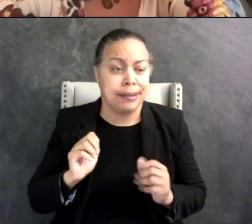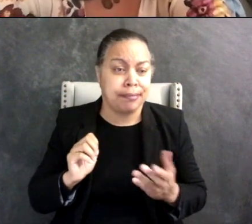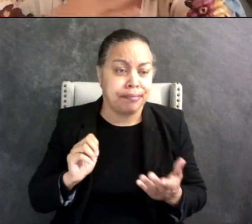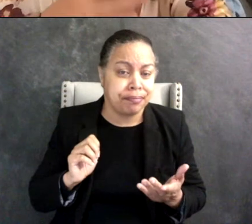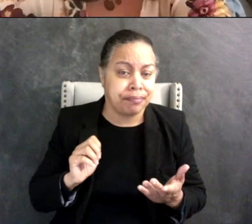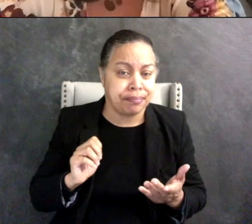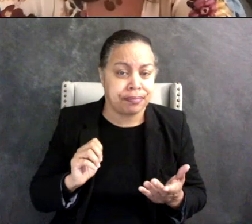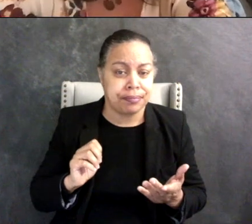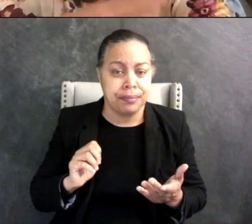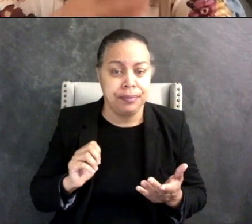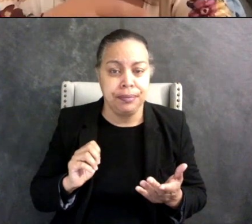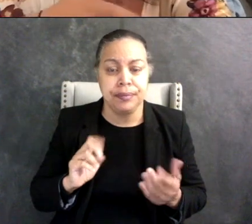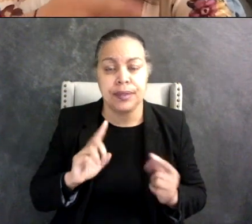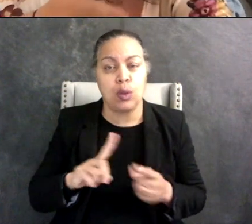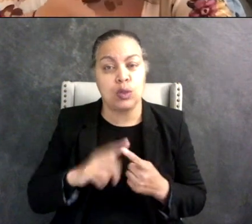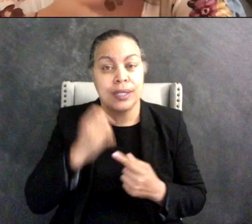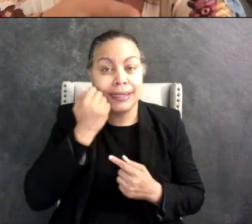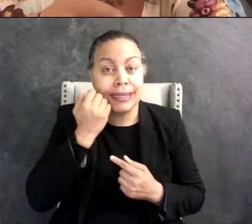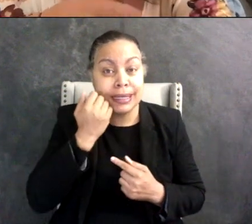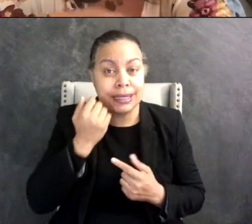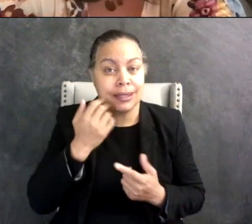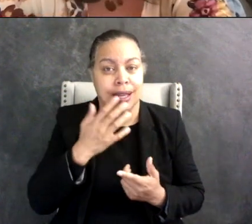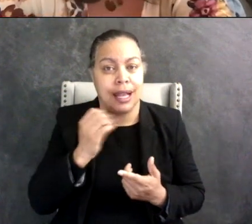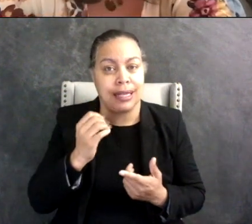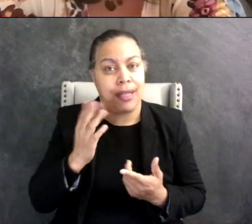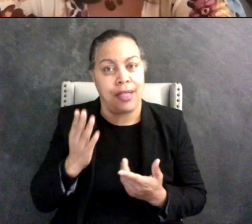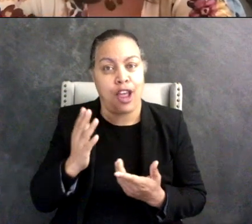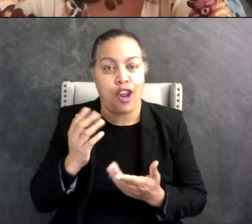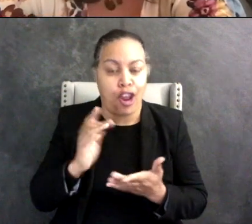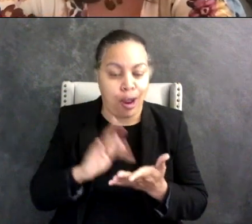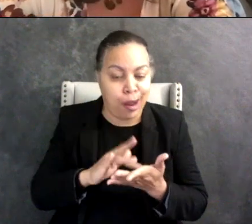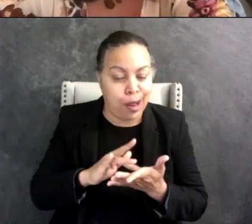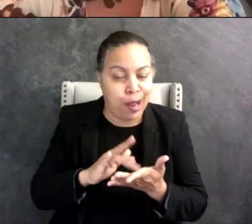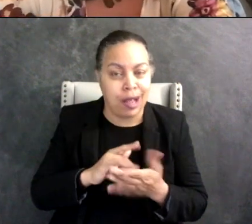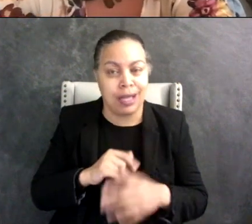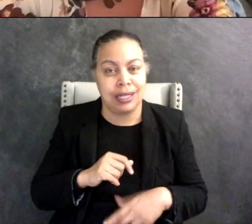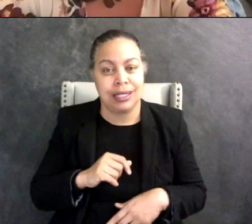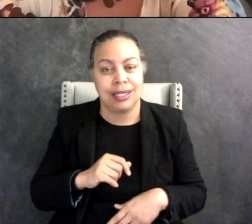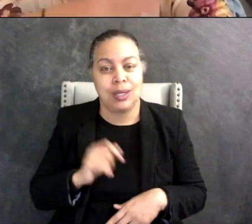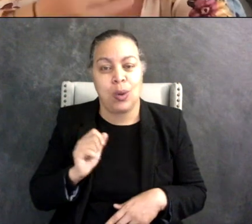you know she goes to the dentist and she's playing the Peppa Pig dentist clip or you know she's going